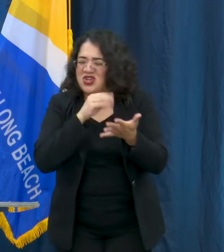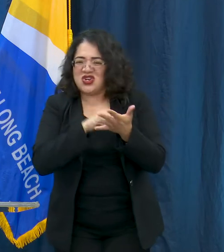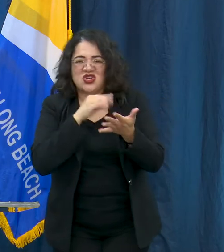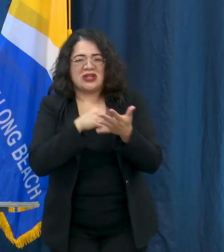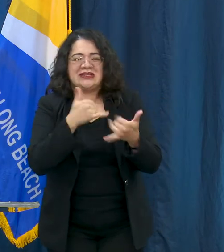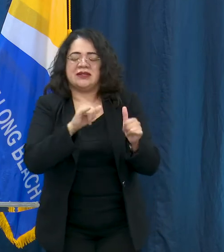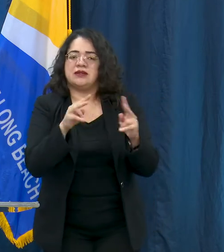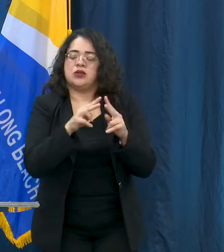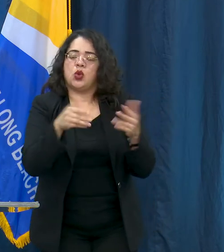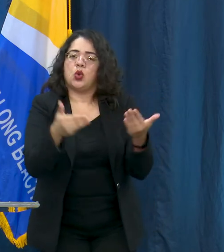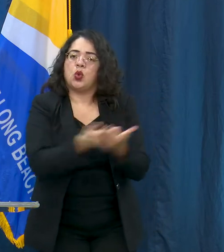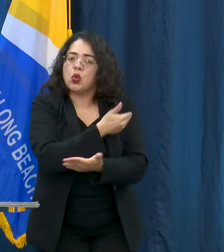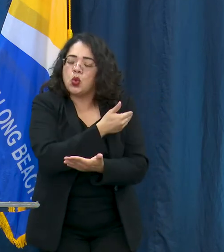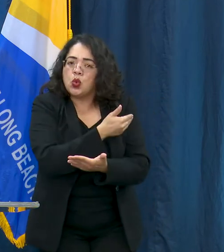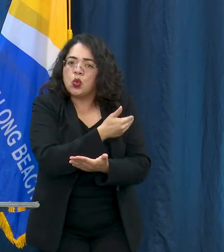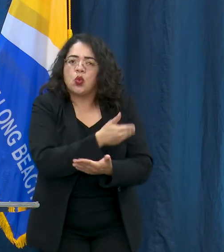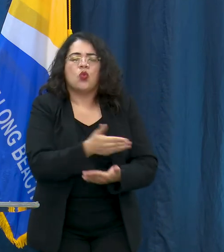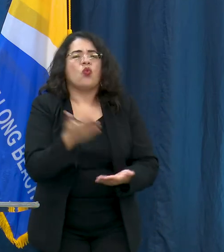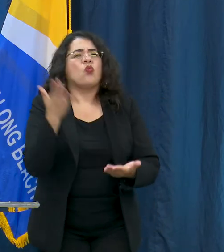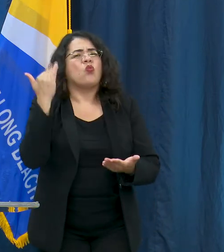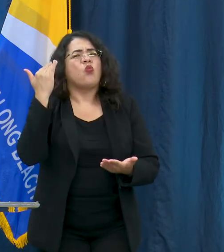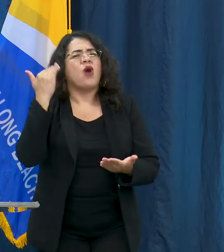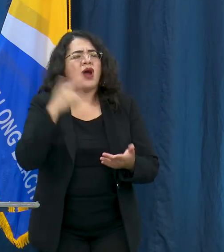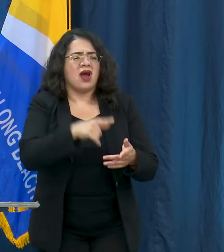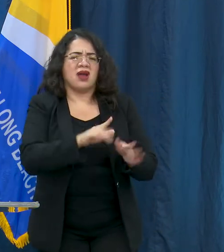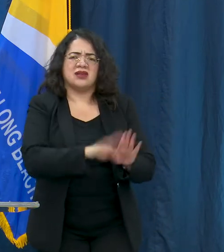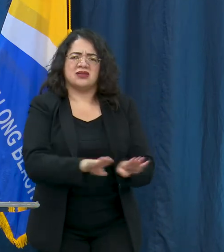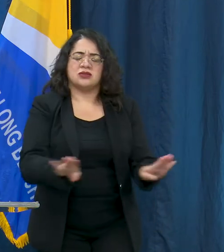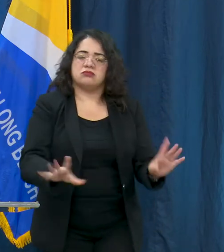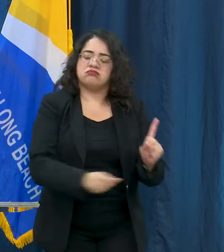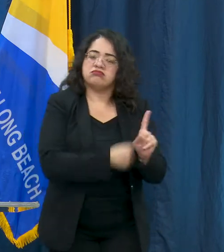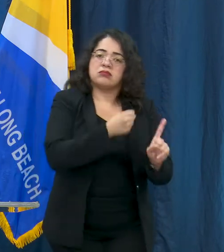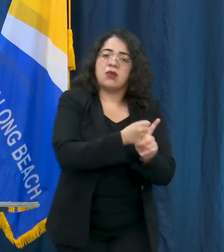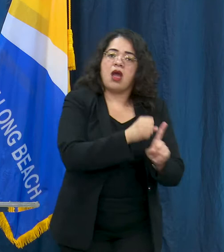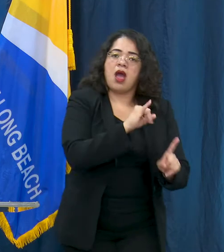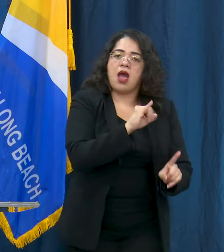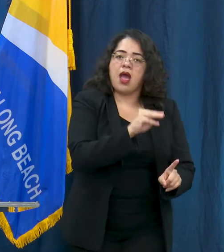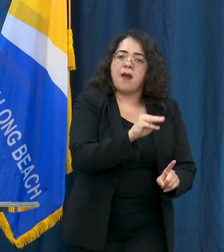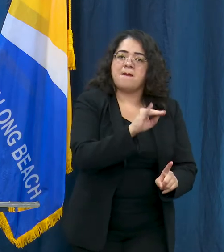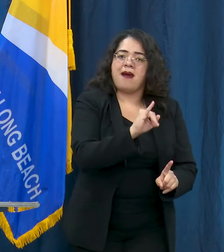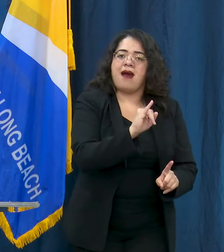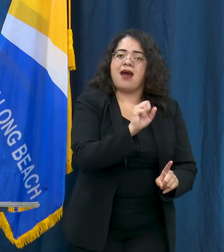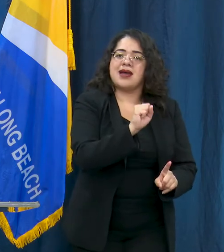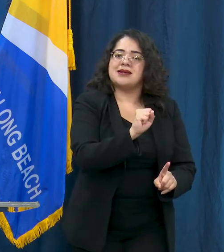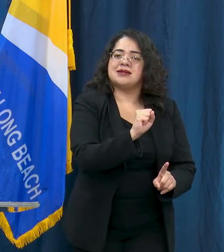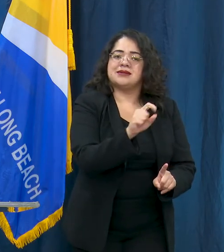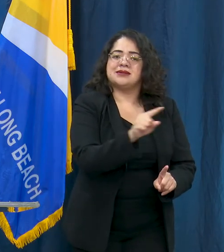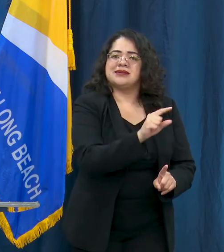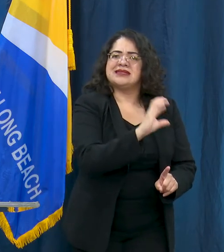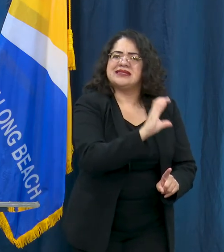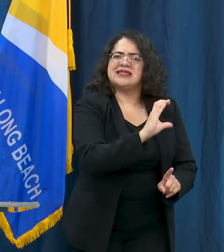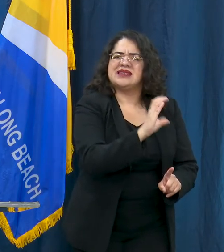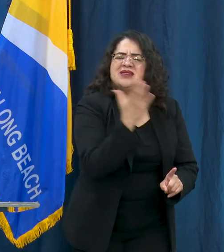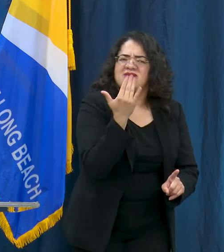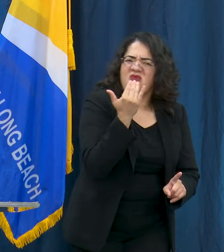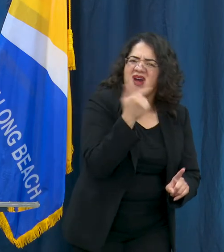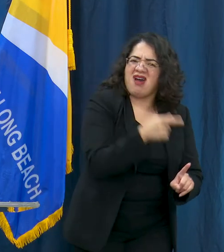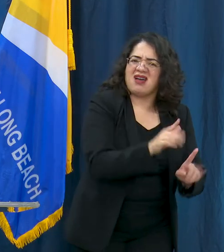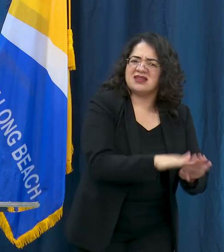We still don't know why some children have gotten sick with MISC and others haven't. We also do not know if children with certain